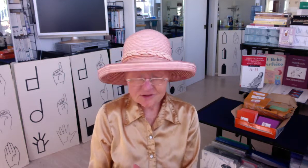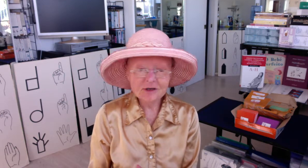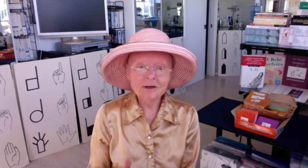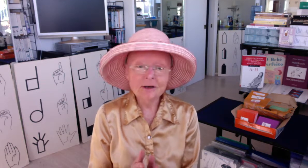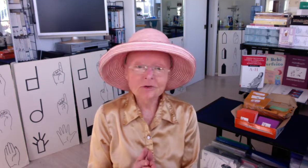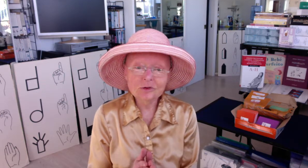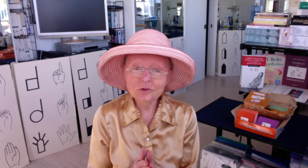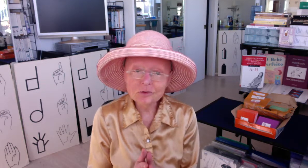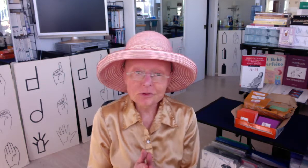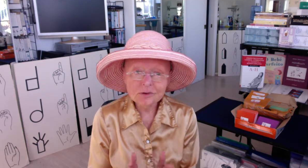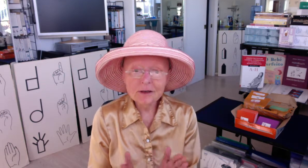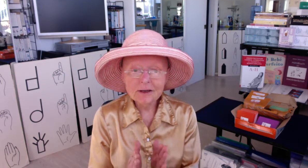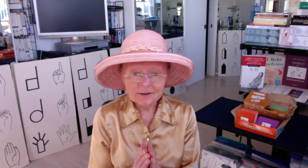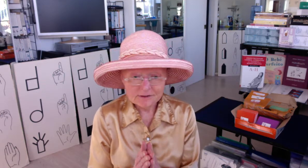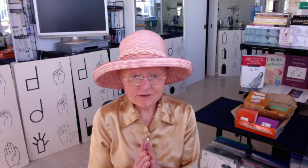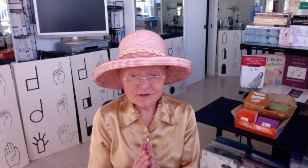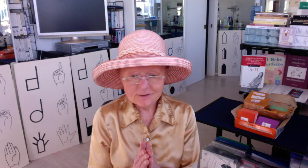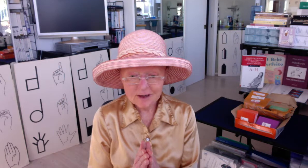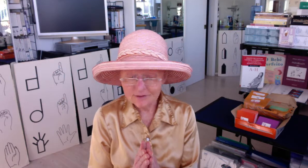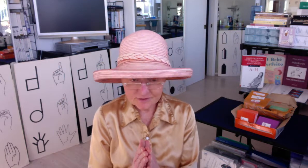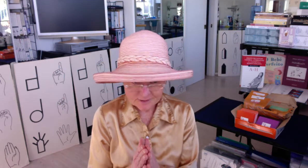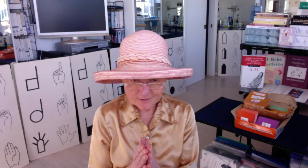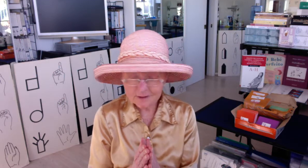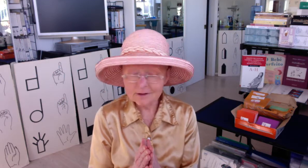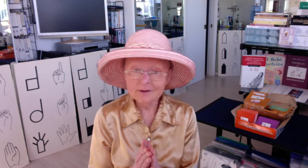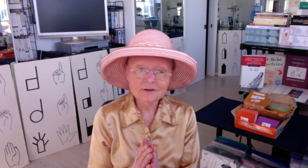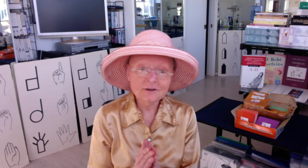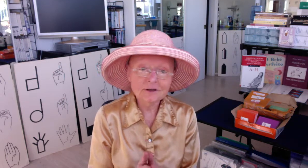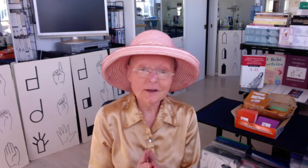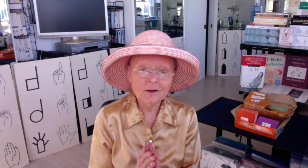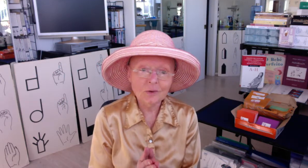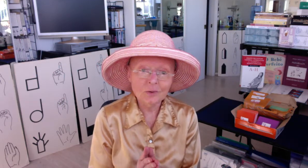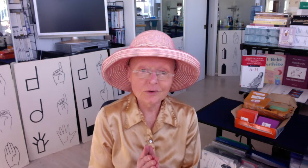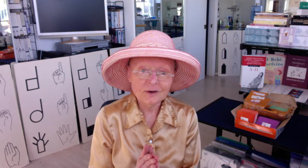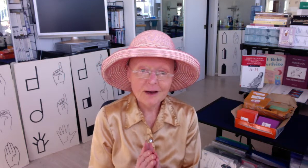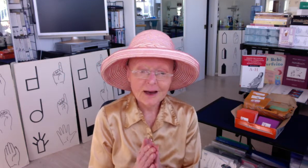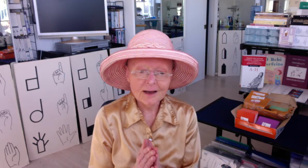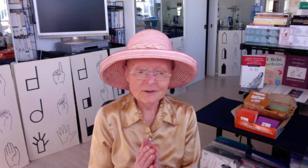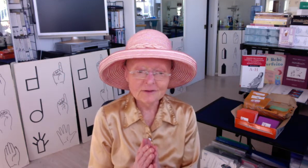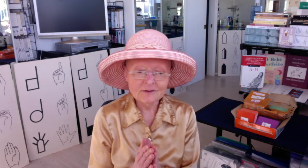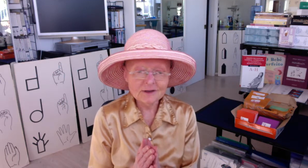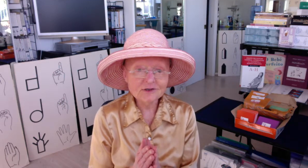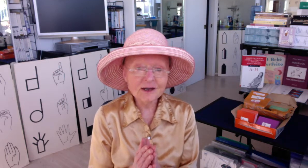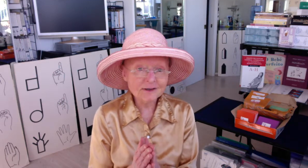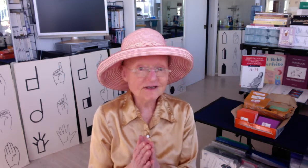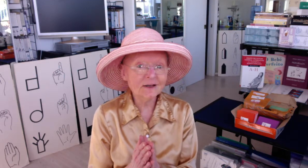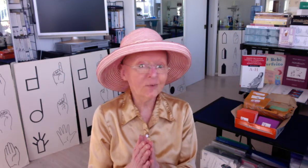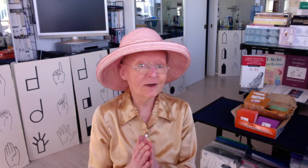SignÉcriture, is I think at least a decade old, and they just had a celebration